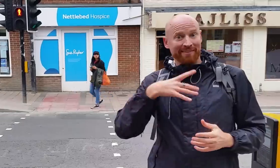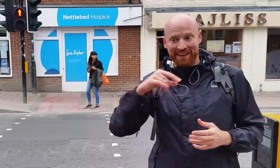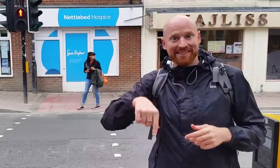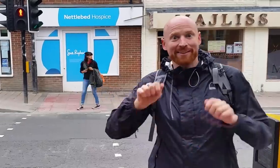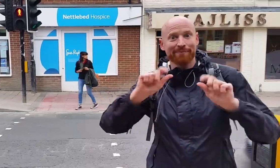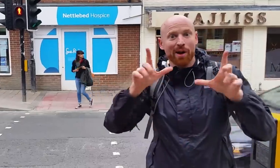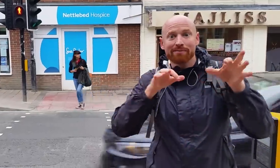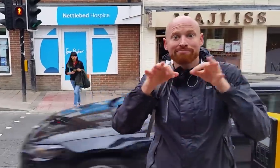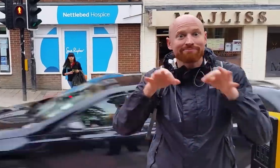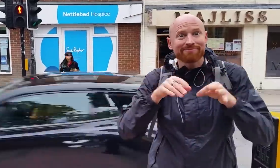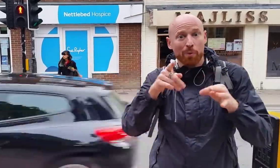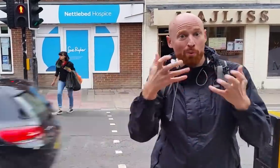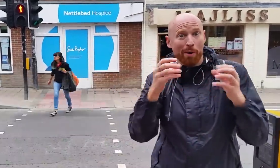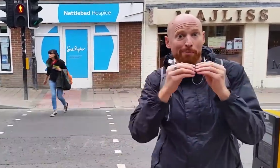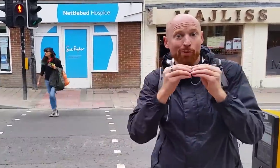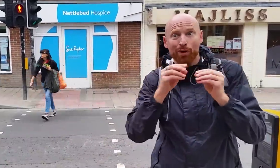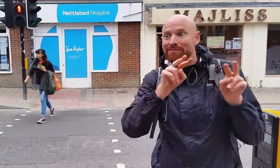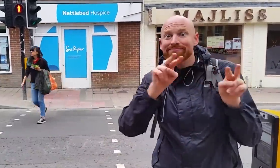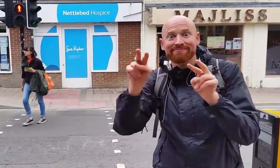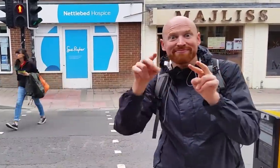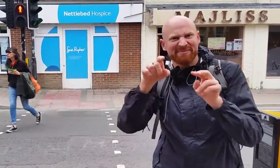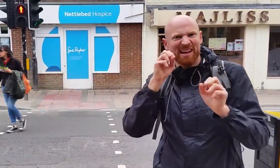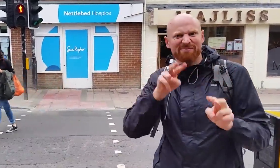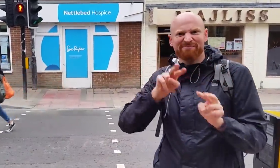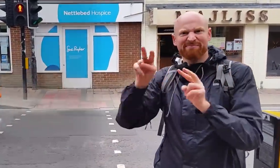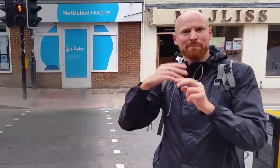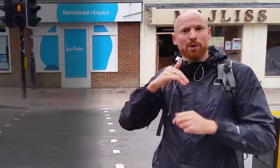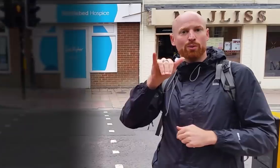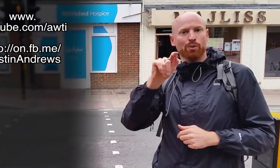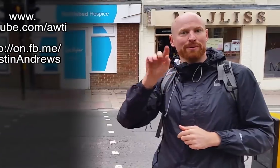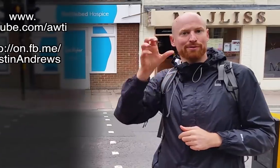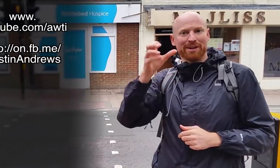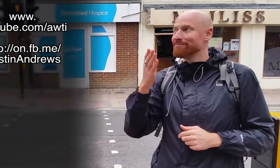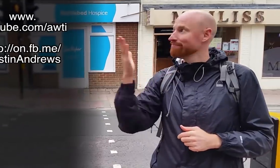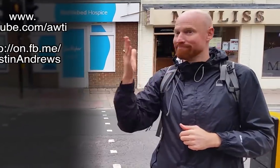If you liked the information in this vlog and want more, check out my YouTube